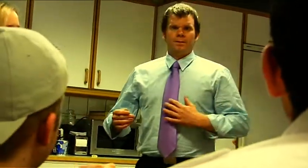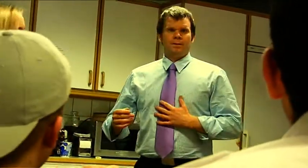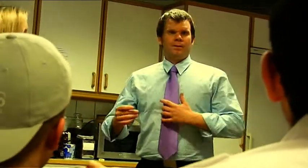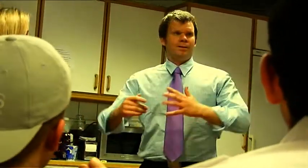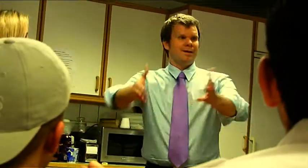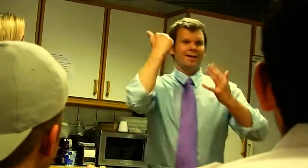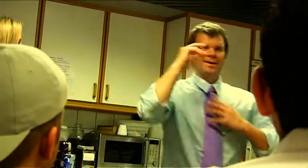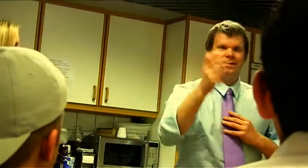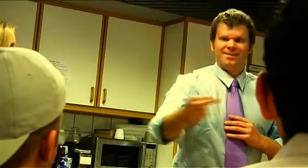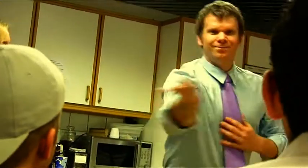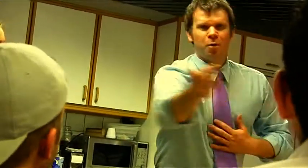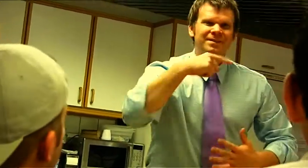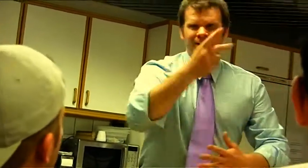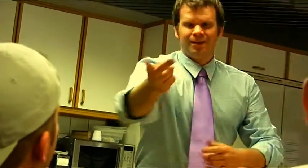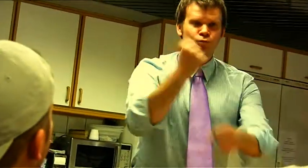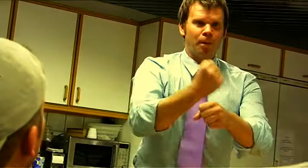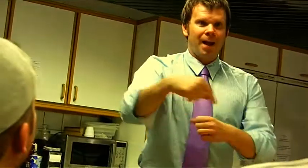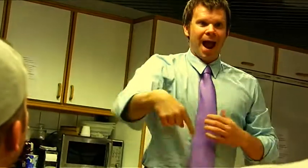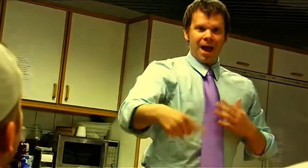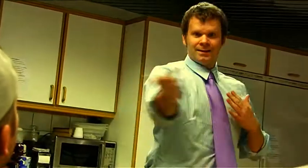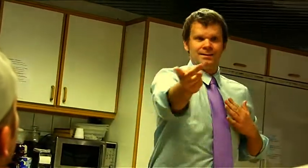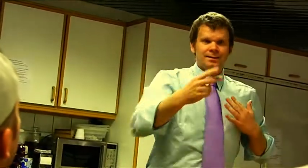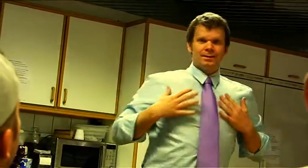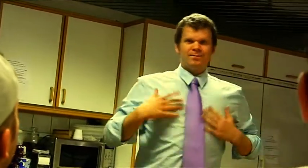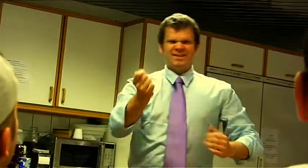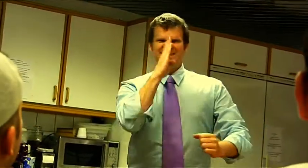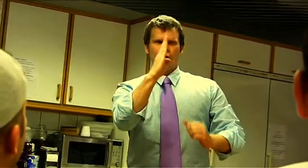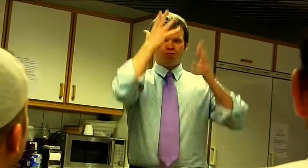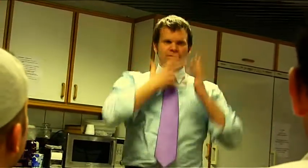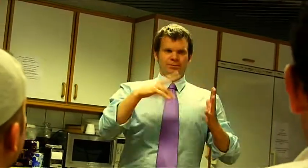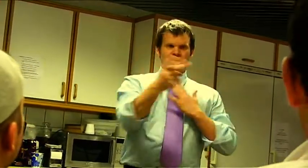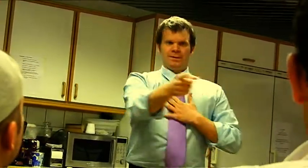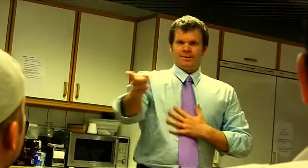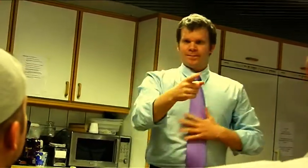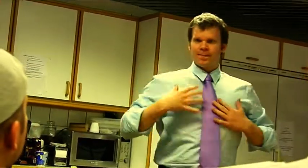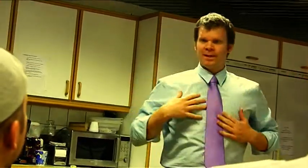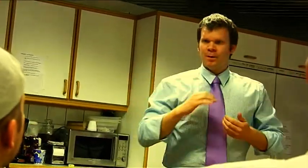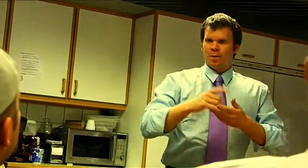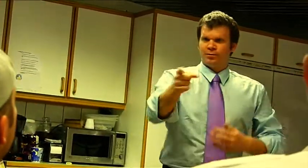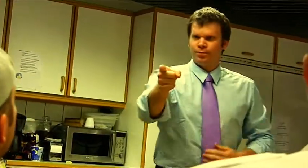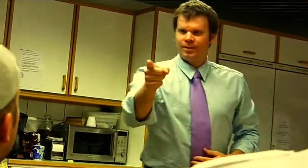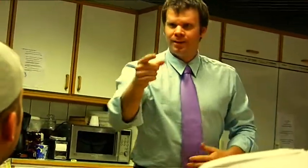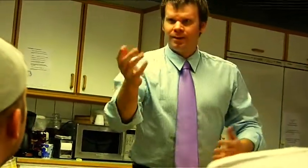Can you two pretend that you are working here? Try to look serious-minded! And you...